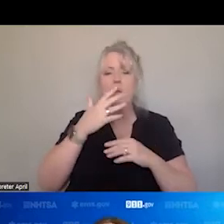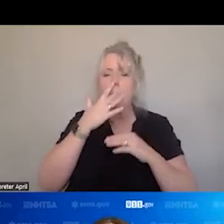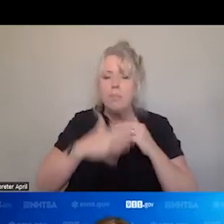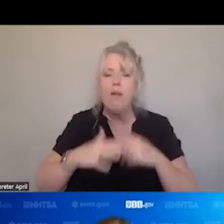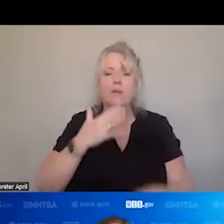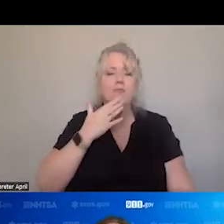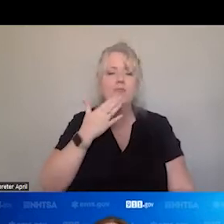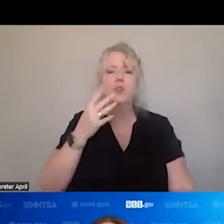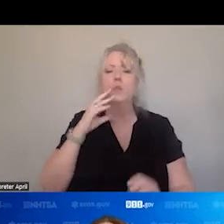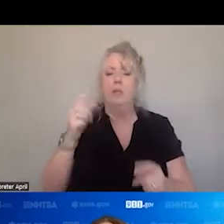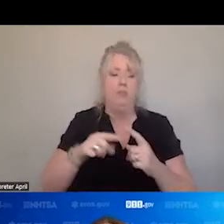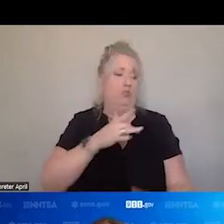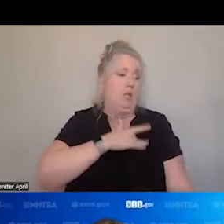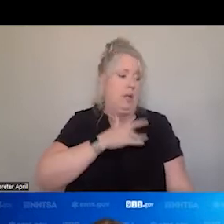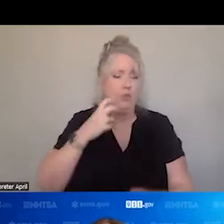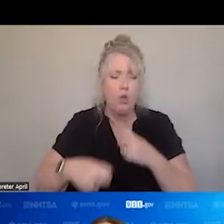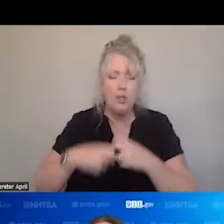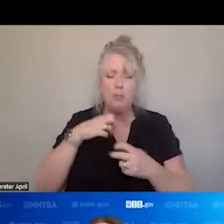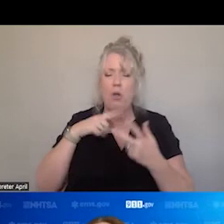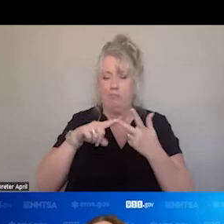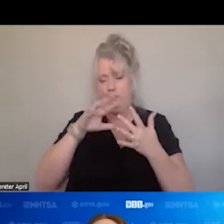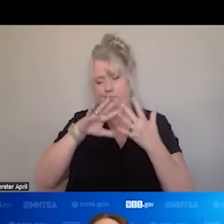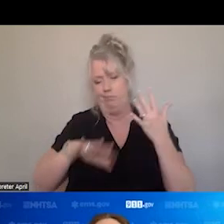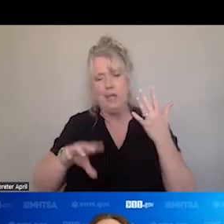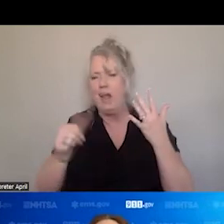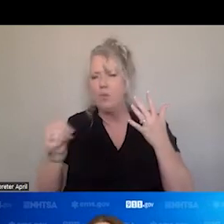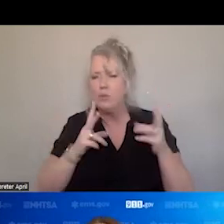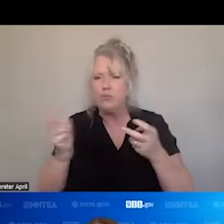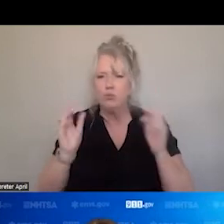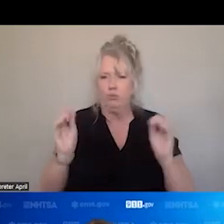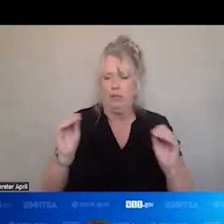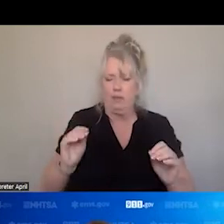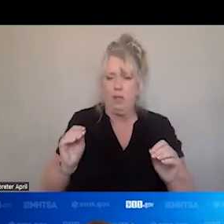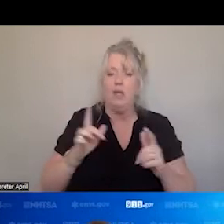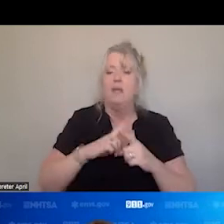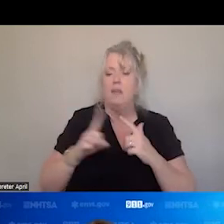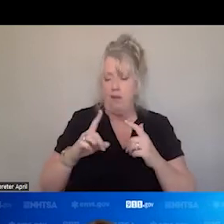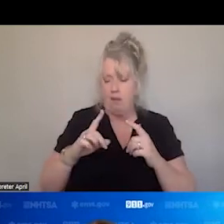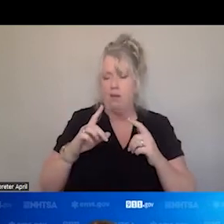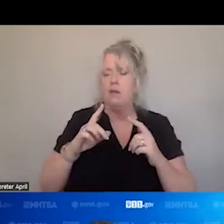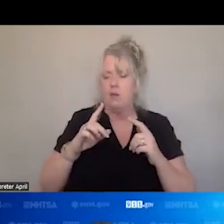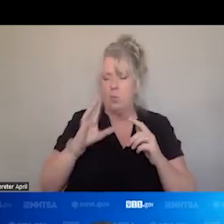HAVING A CARDIAC EVENT. THEY'RE NOT HAVING OTHER ISSUES. AND THEN WE ALSO WILL TALK TO PATIENT AND